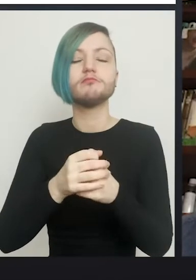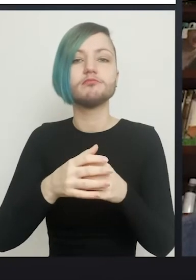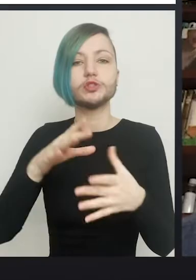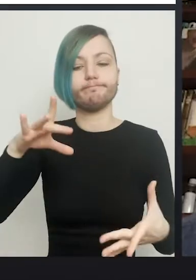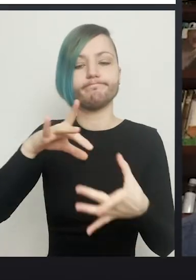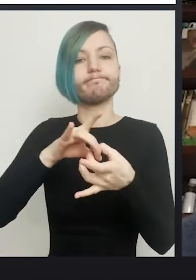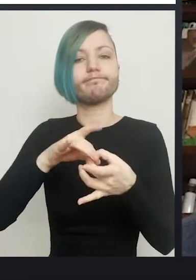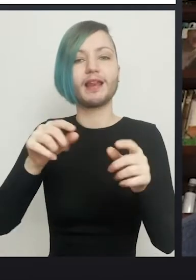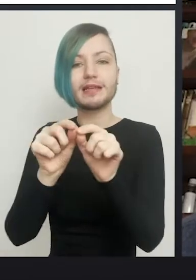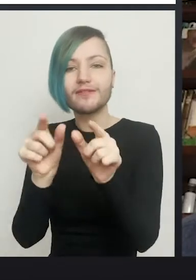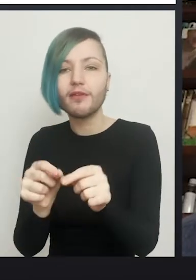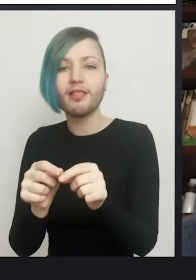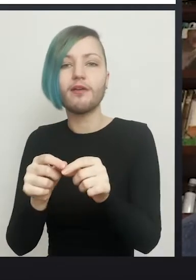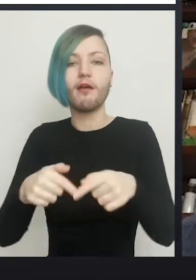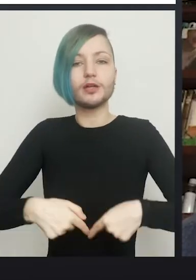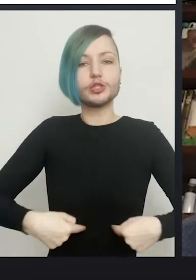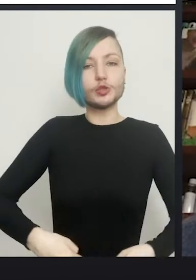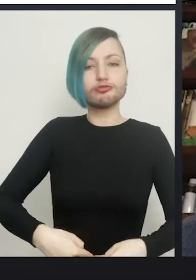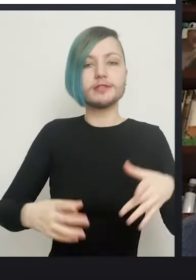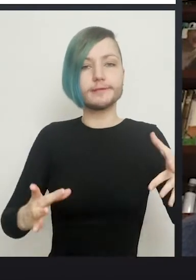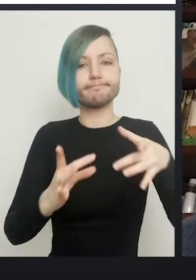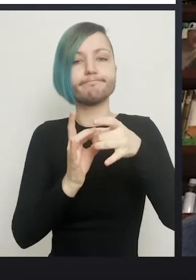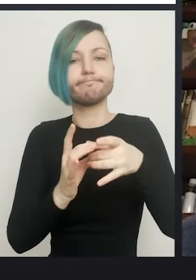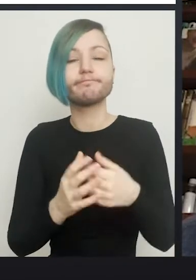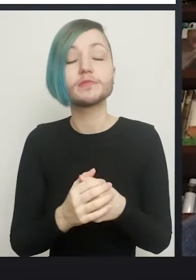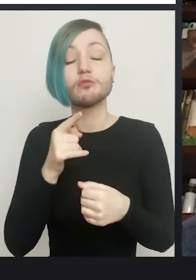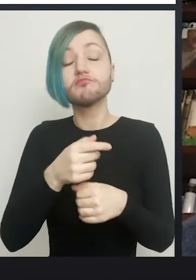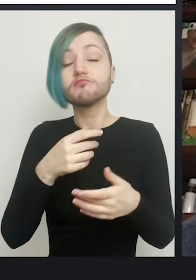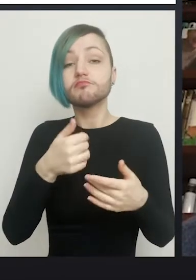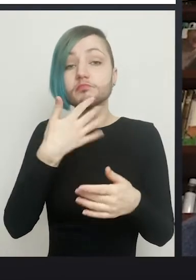And this technique came in and was used and has been used an awful lot.